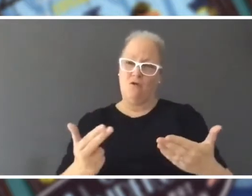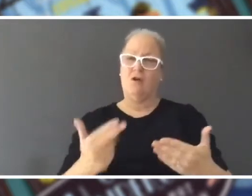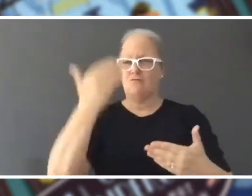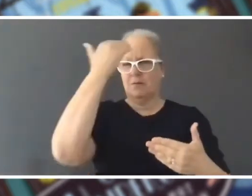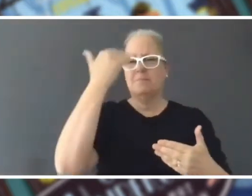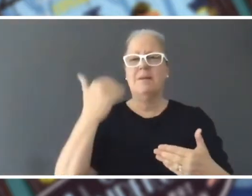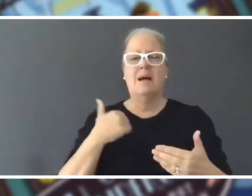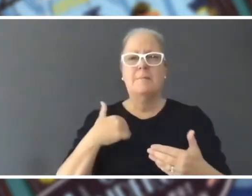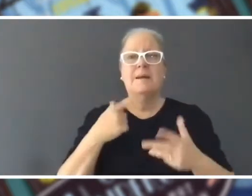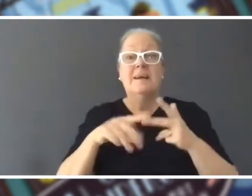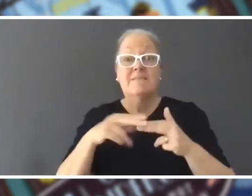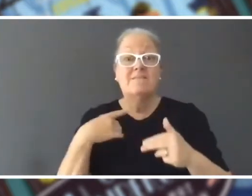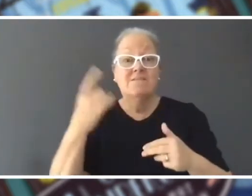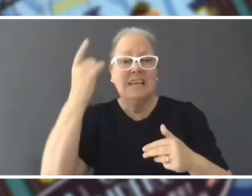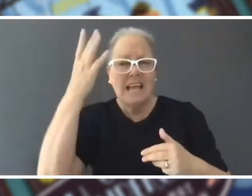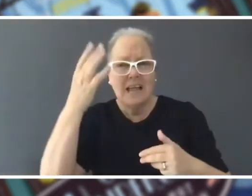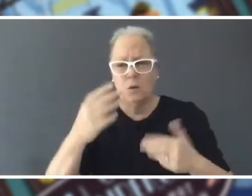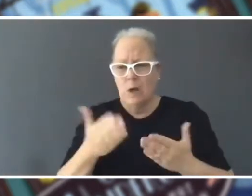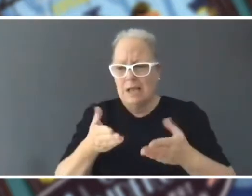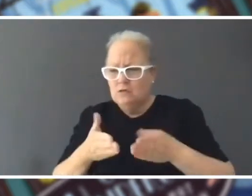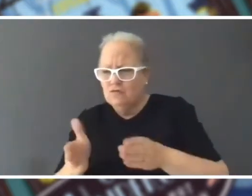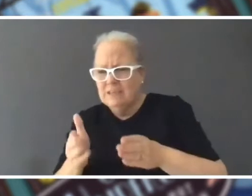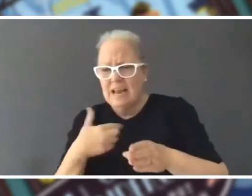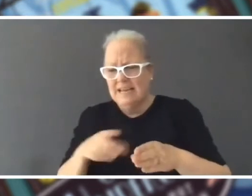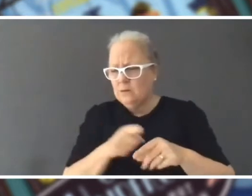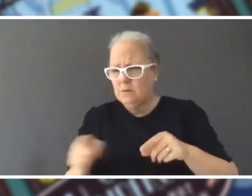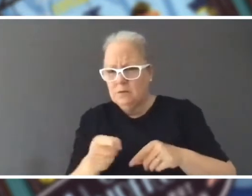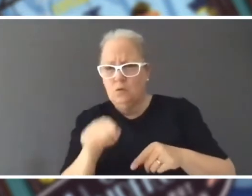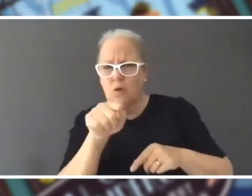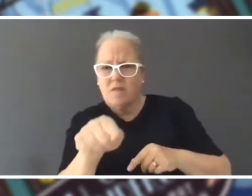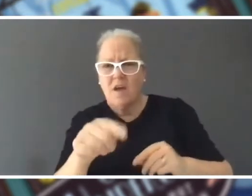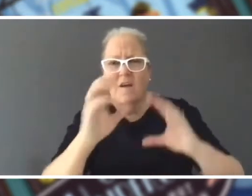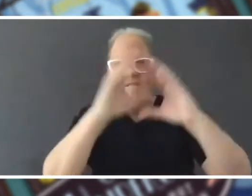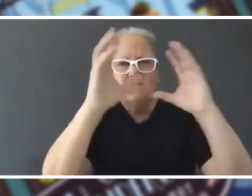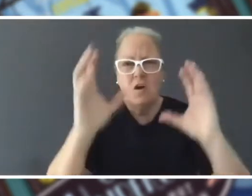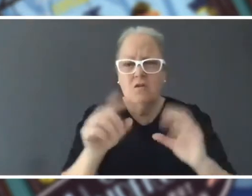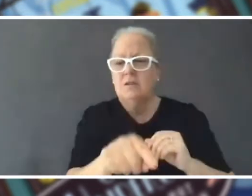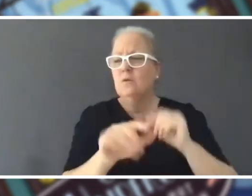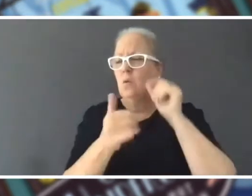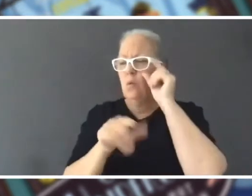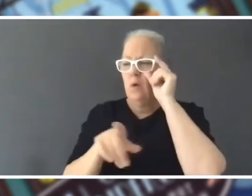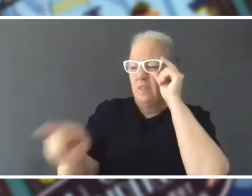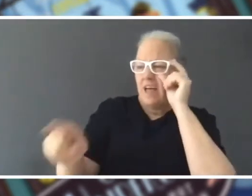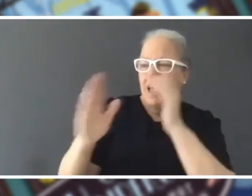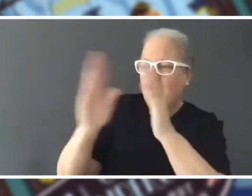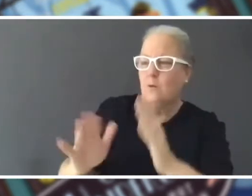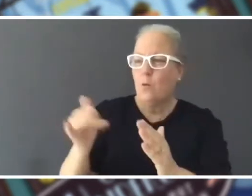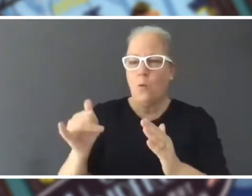down to get to that forest or priest house or another bit of the town. It's good to remind yourself with drawings, drawing's a good part of